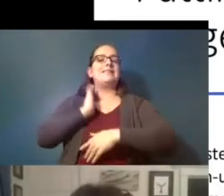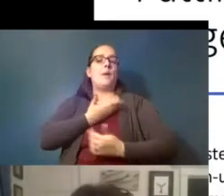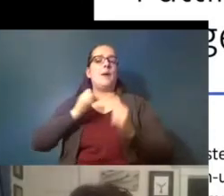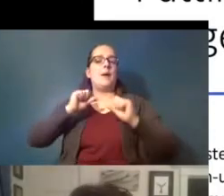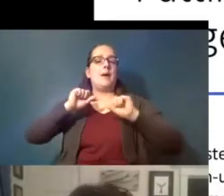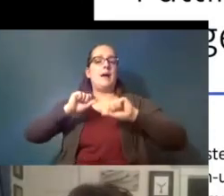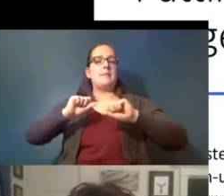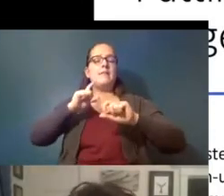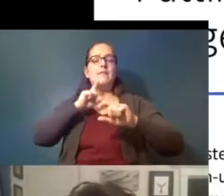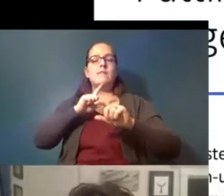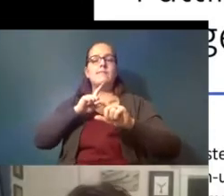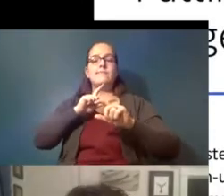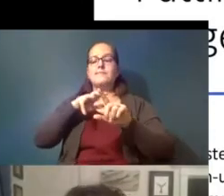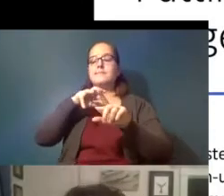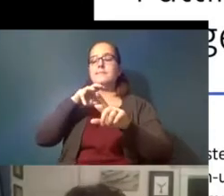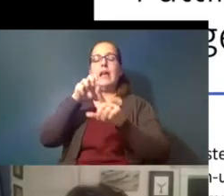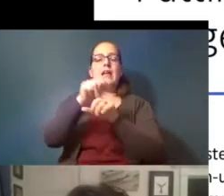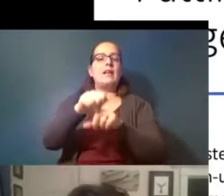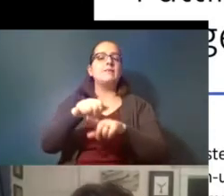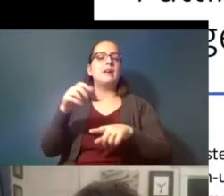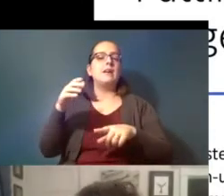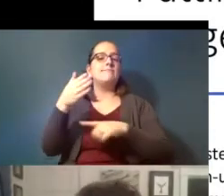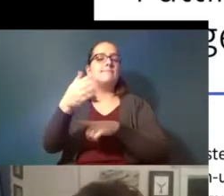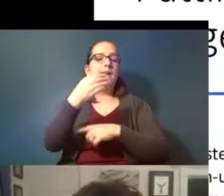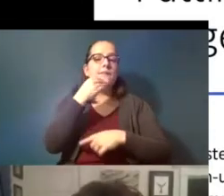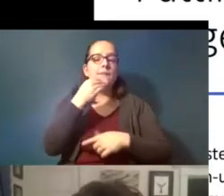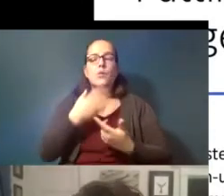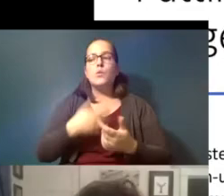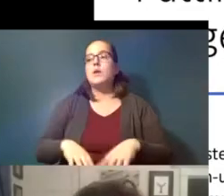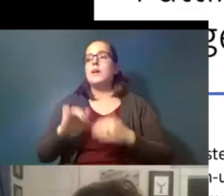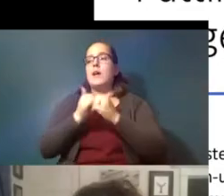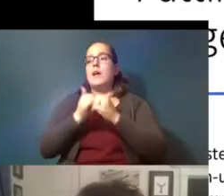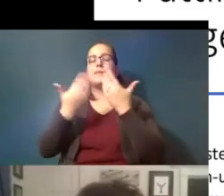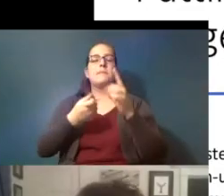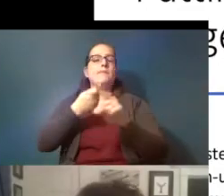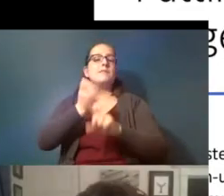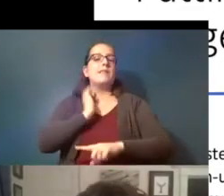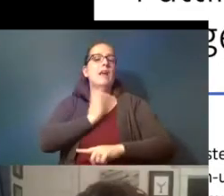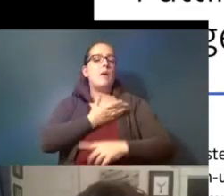catch seafood how it might affect our health so lots lots of different factors to consider